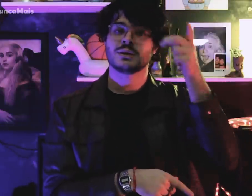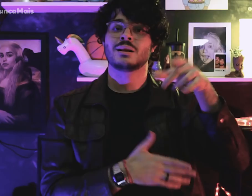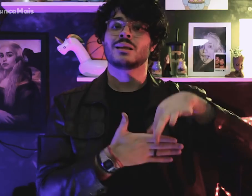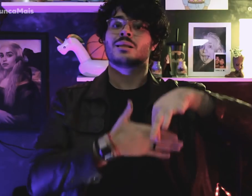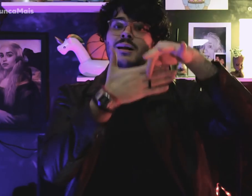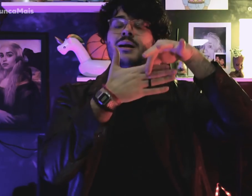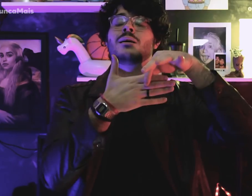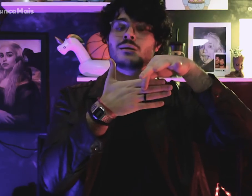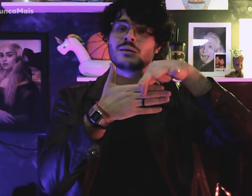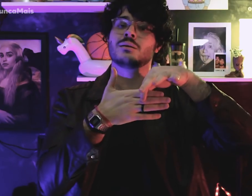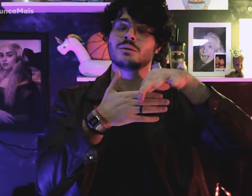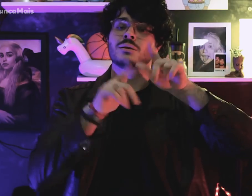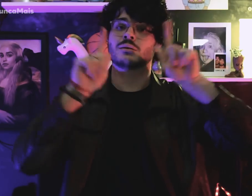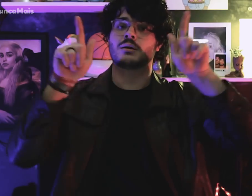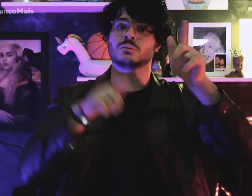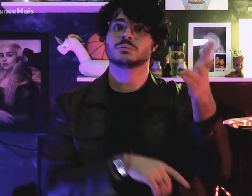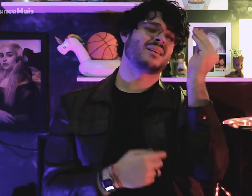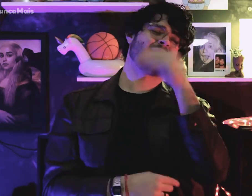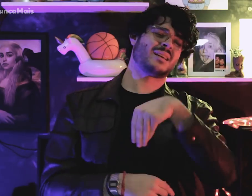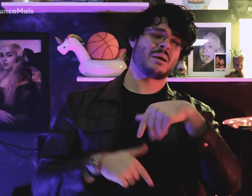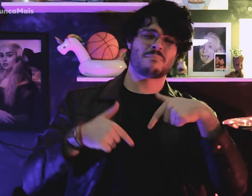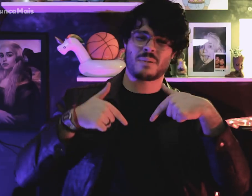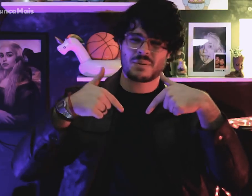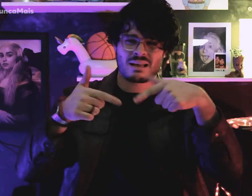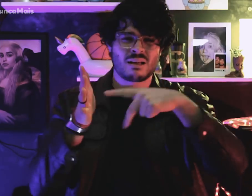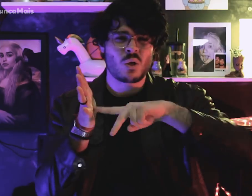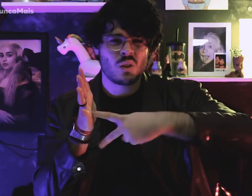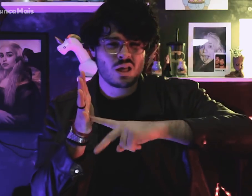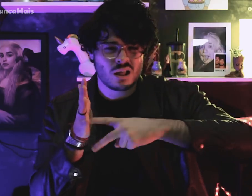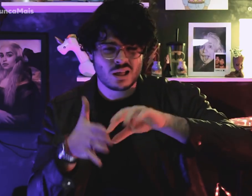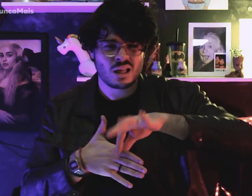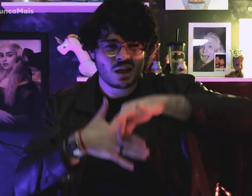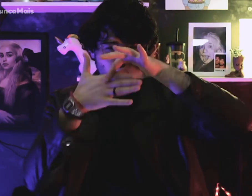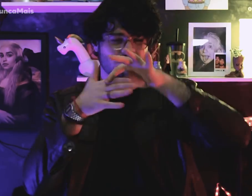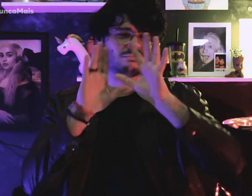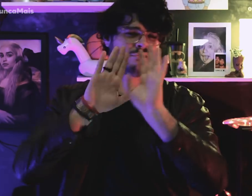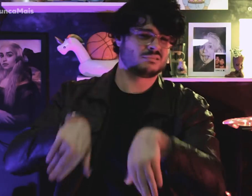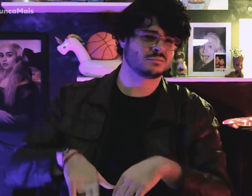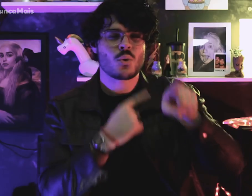nor as a union leader,